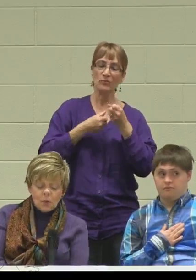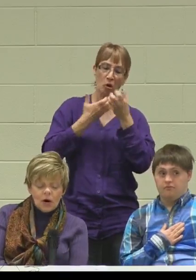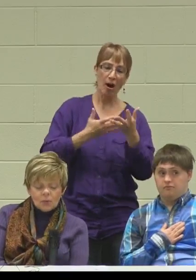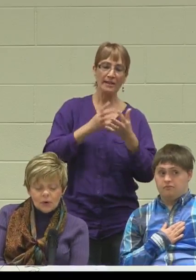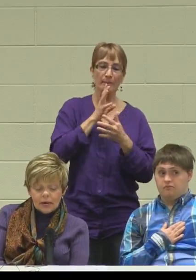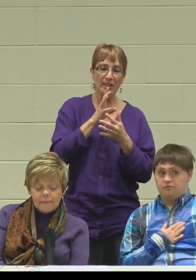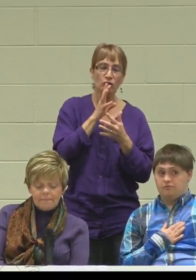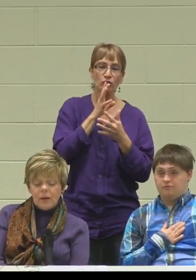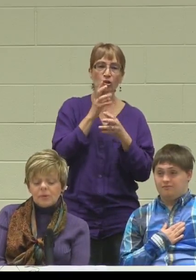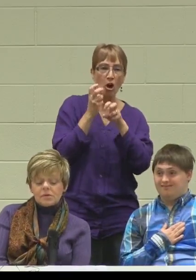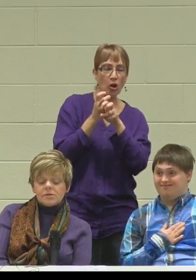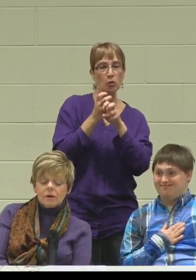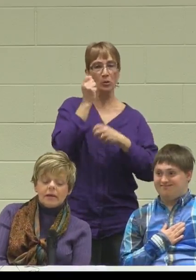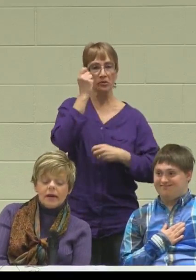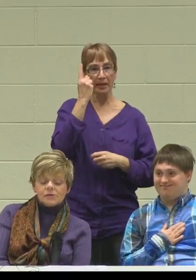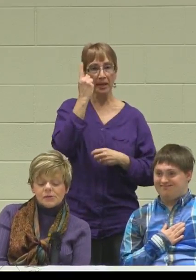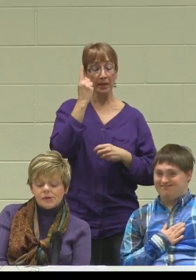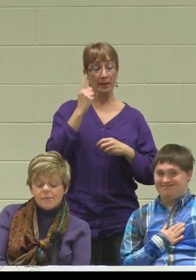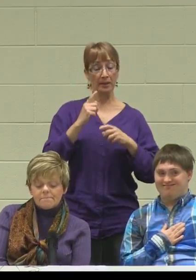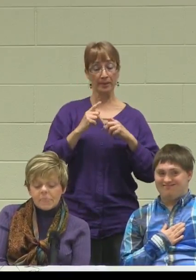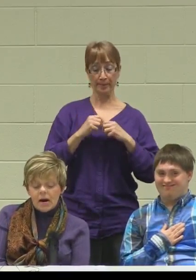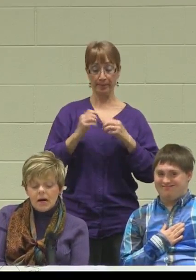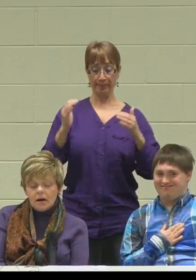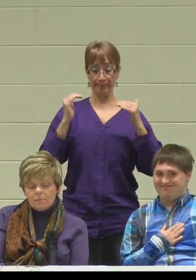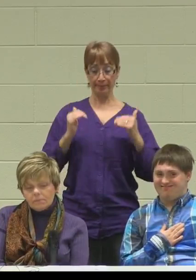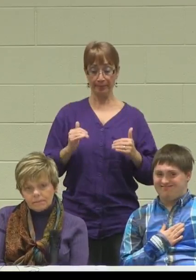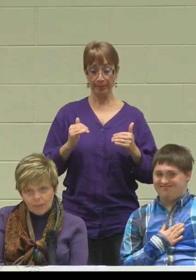We are working with an adult agency,